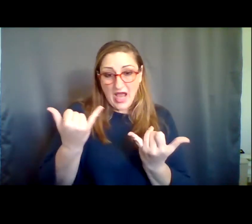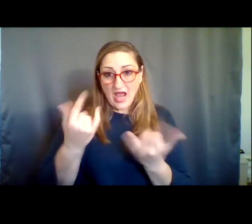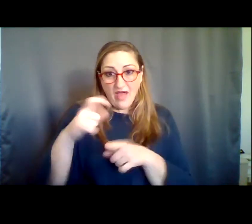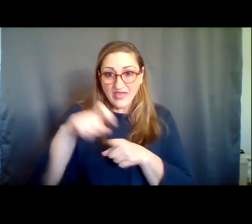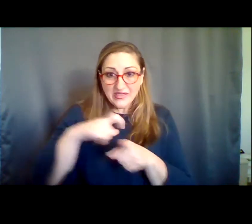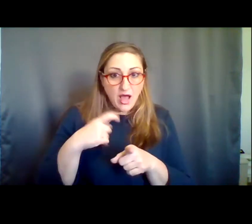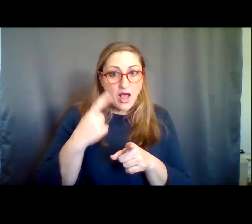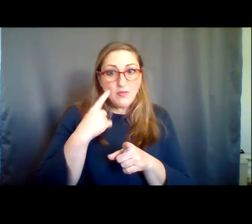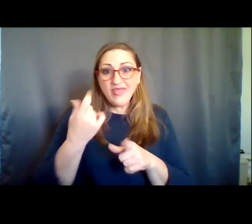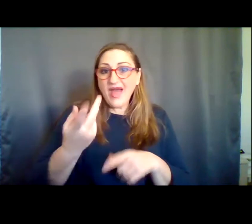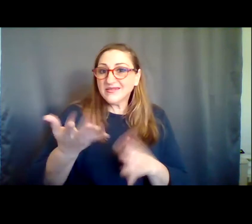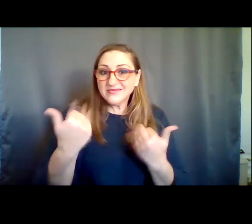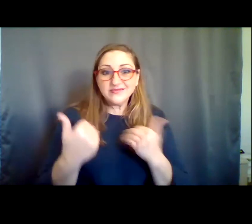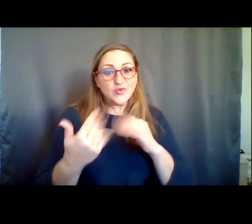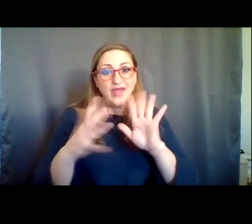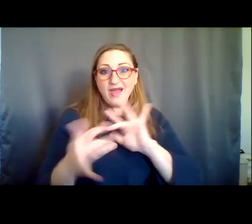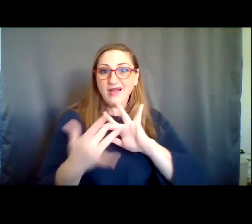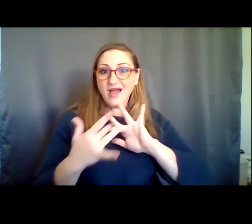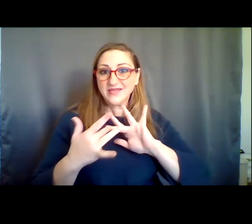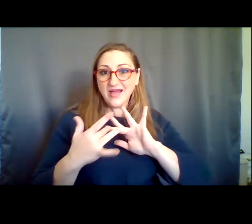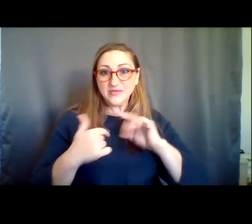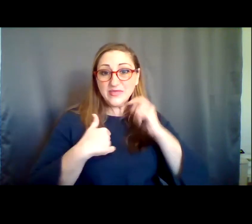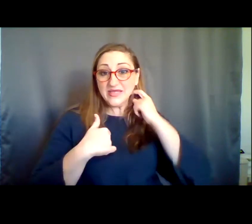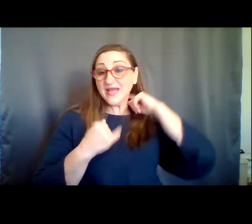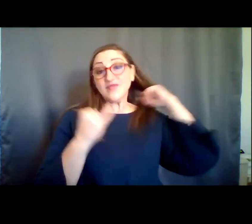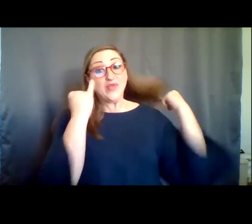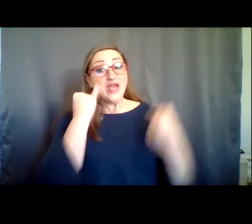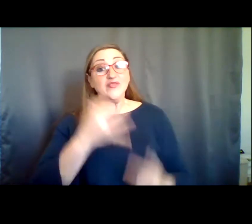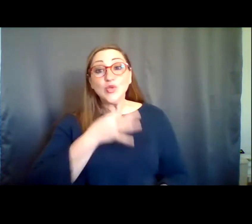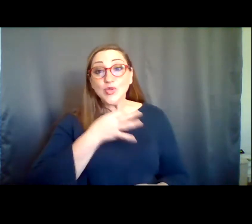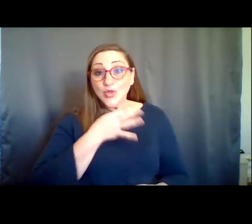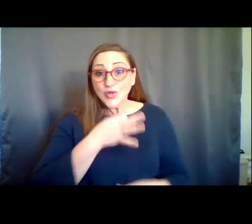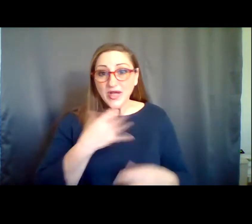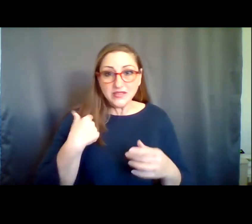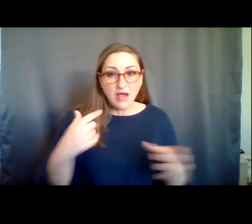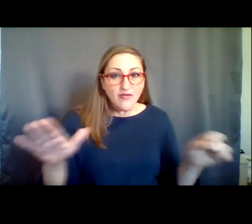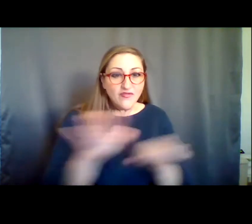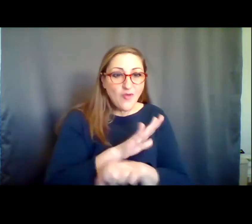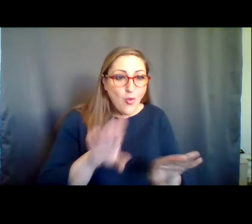on this call, but also, you know, offline. If you are curious, our full re-opening plan for Gibney is